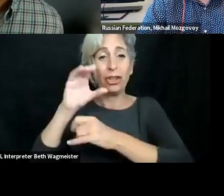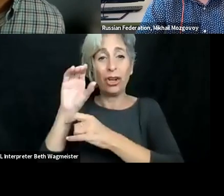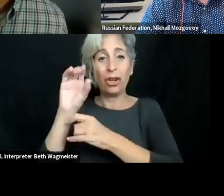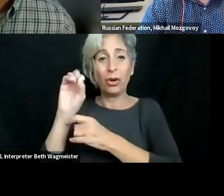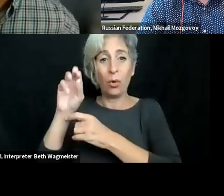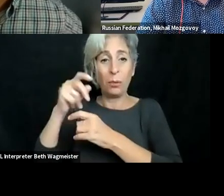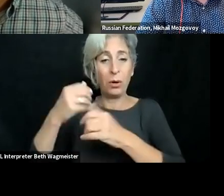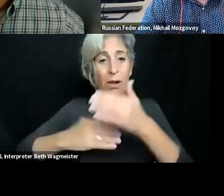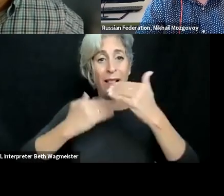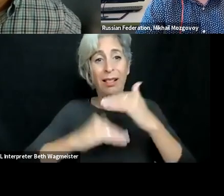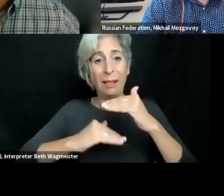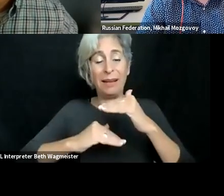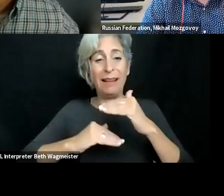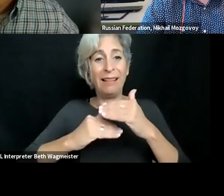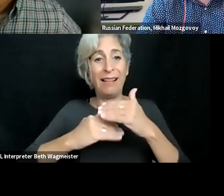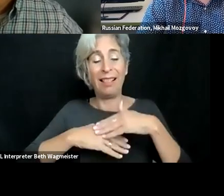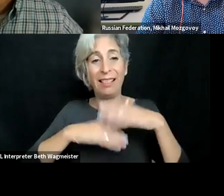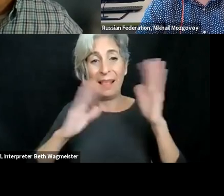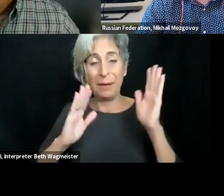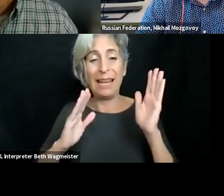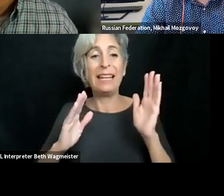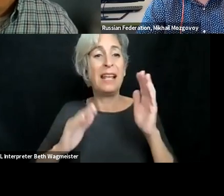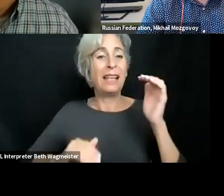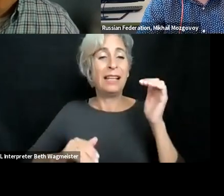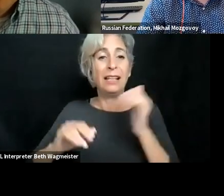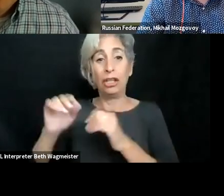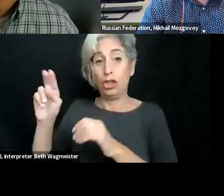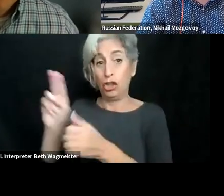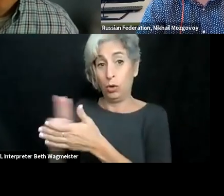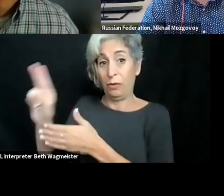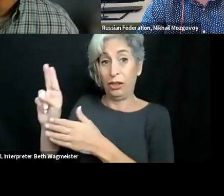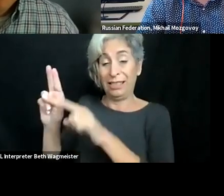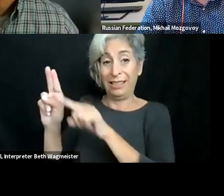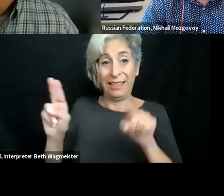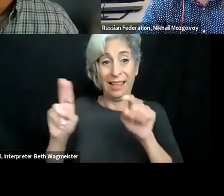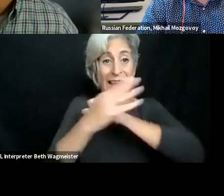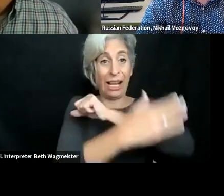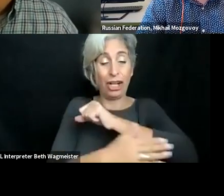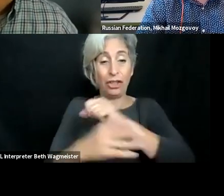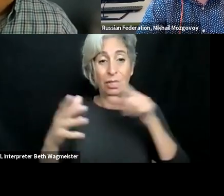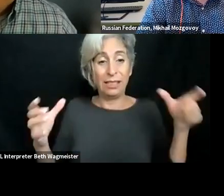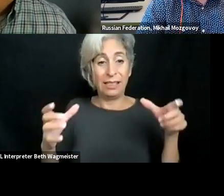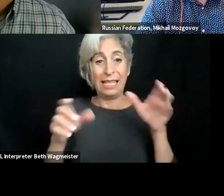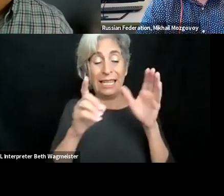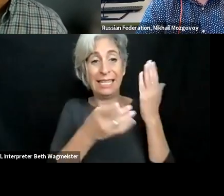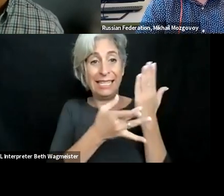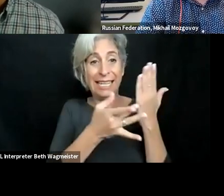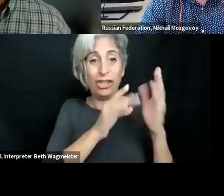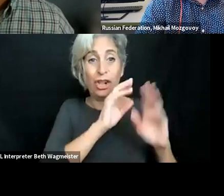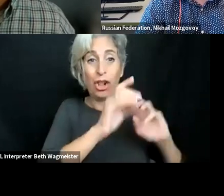As for me, I wish more international cooperation to eliminate this gap between most